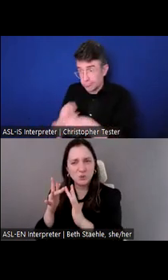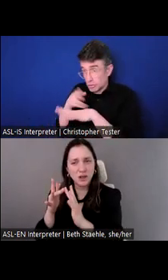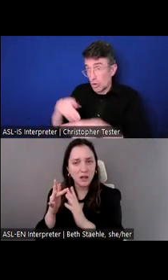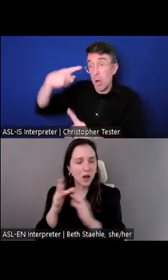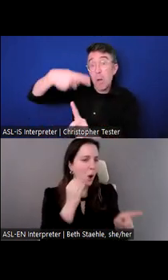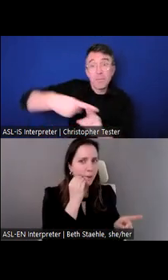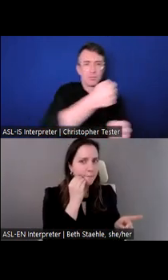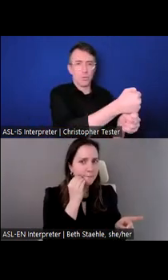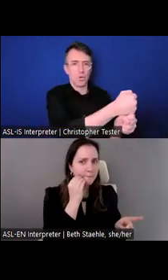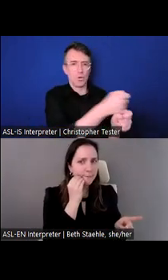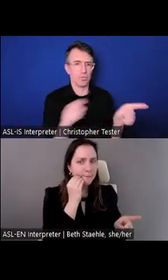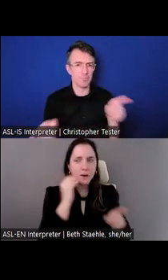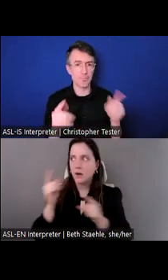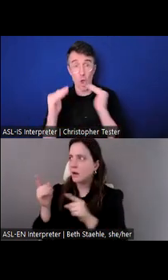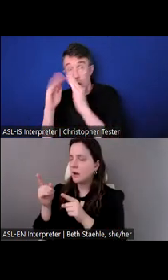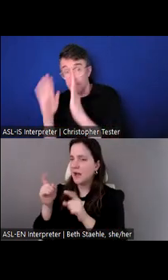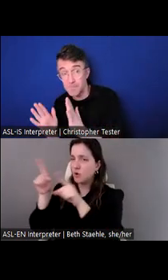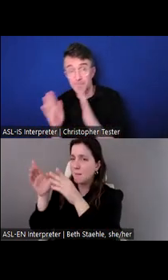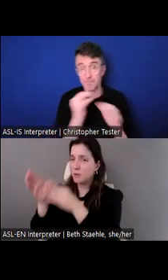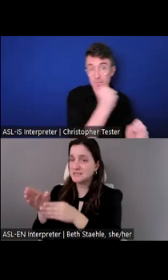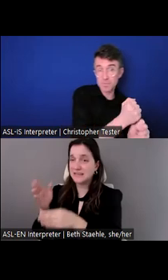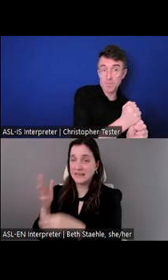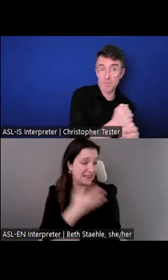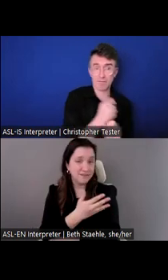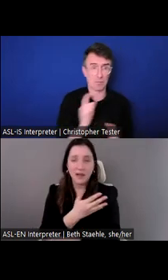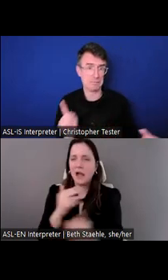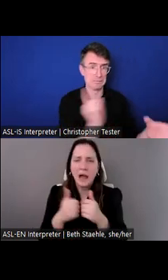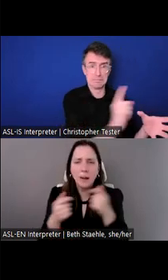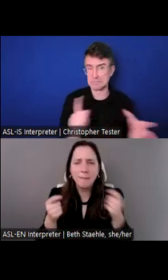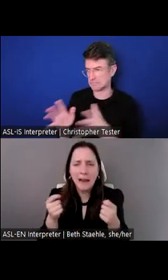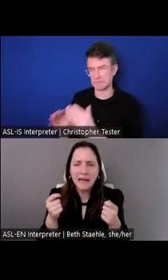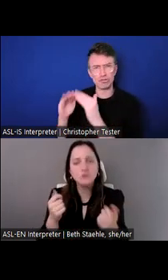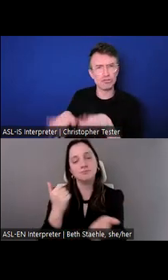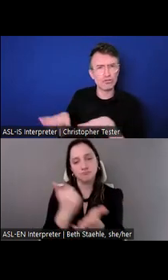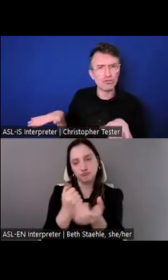how best to raise our children while managing our full time work.